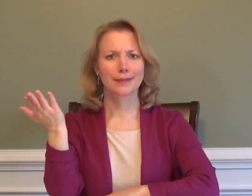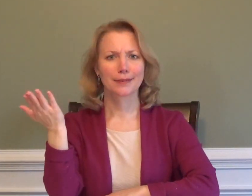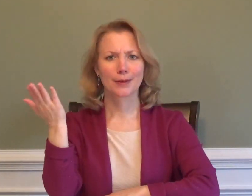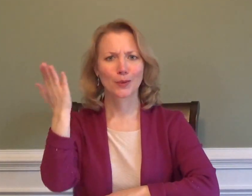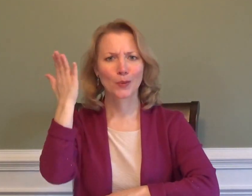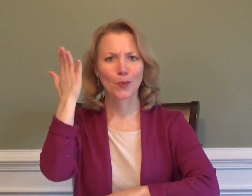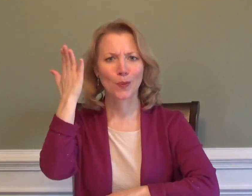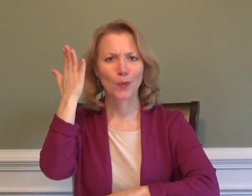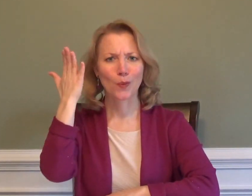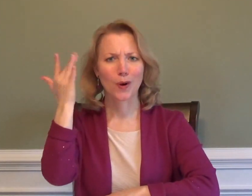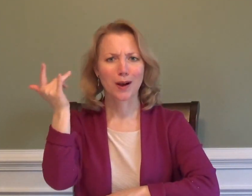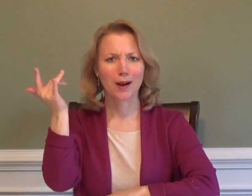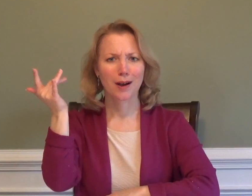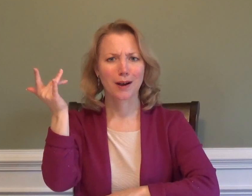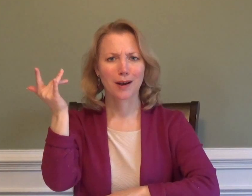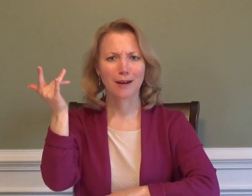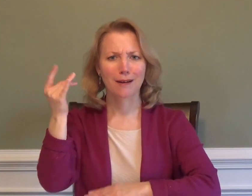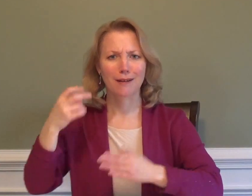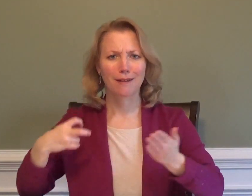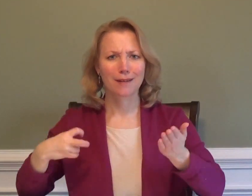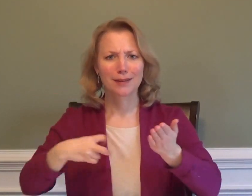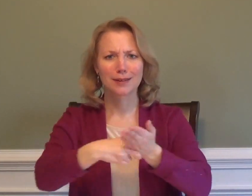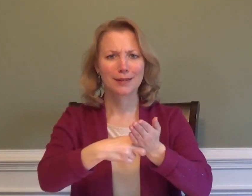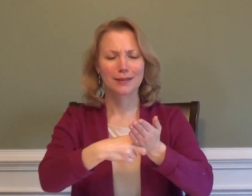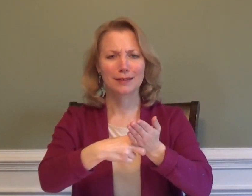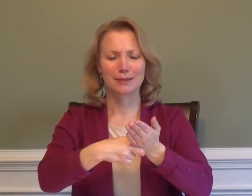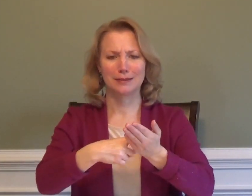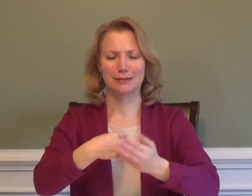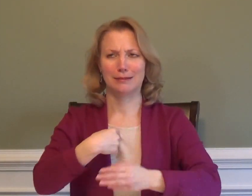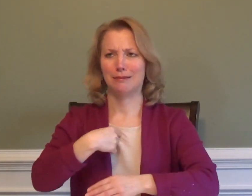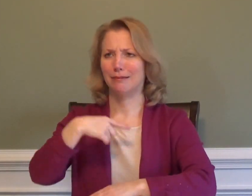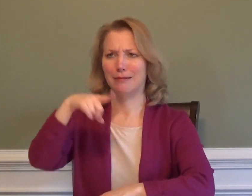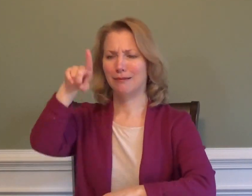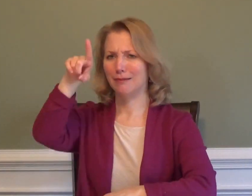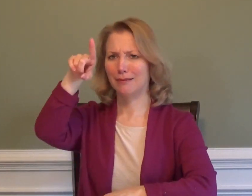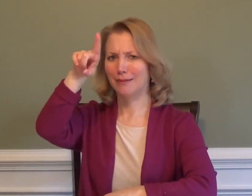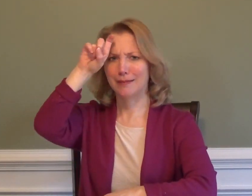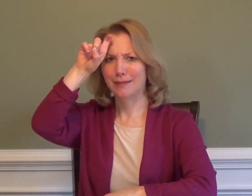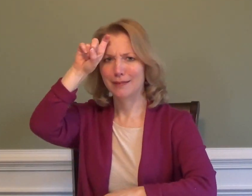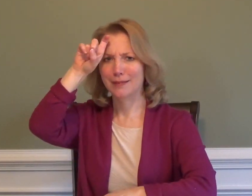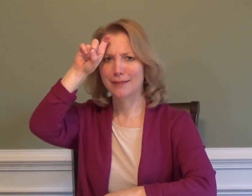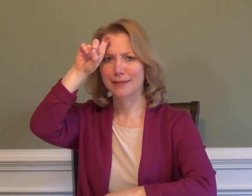WHY? did I get a ticket I'm puzzled